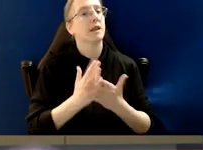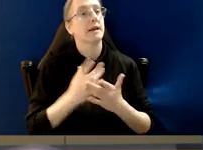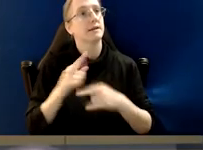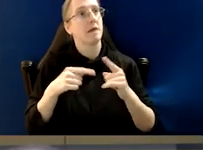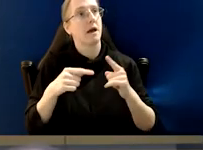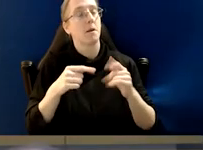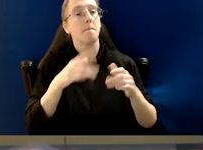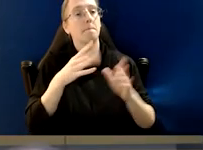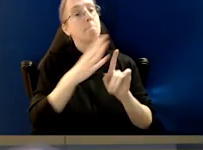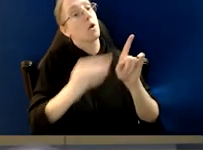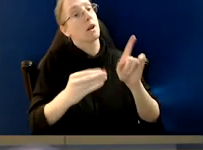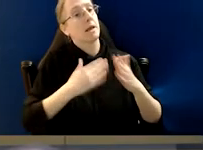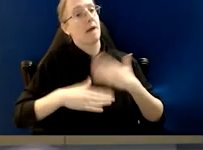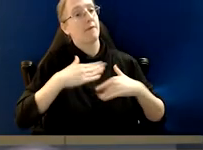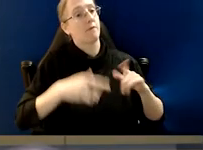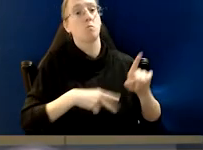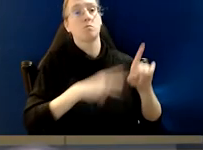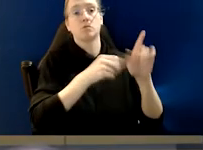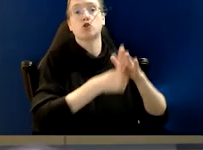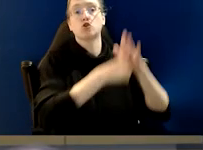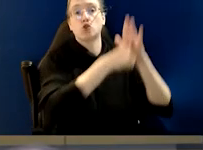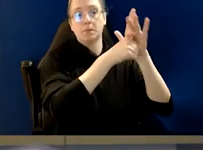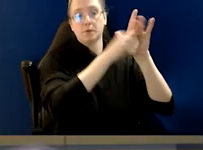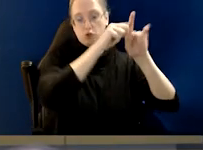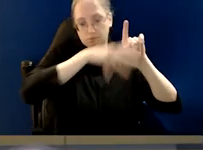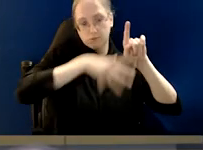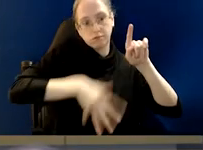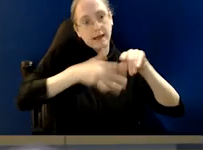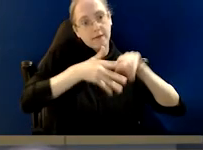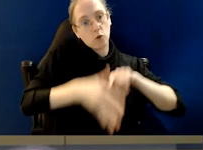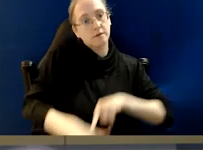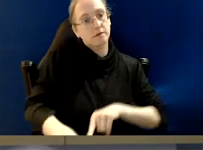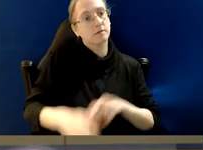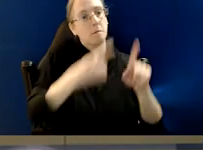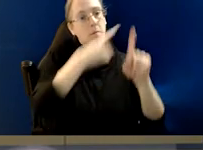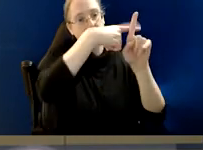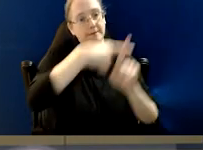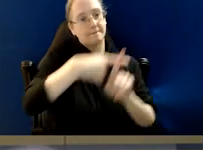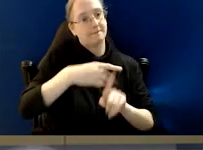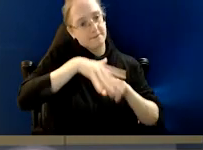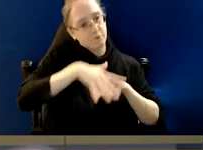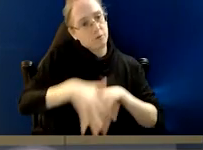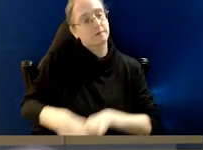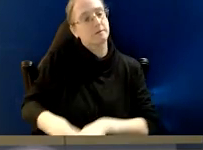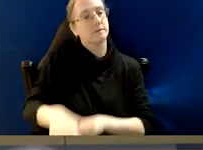modelling the behaviour from the top making sure that the expectations are understood and are followed through.